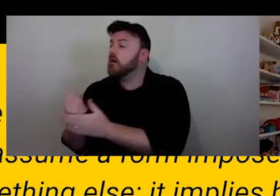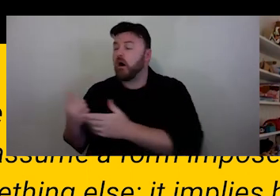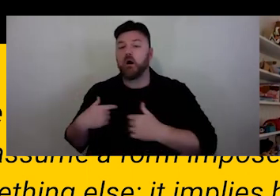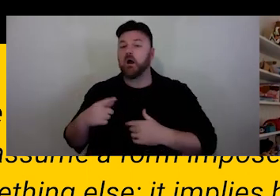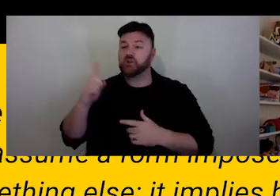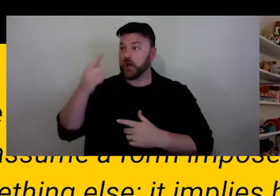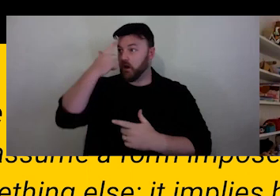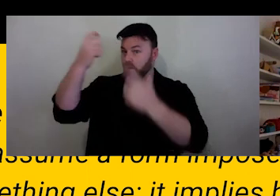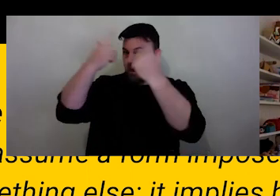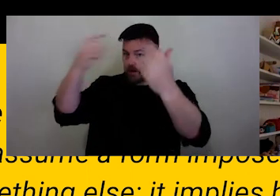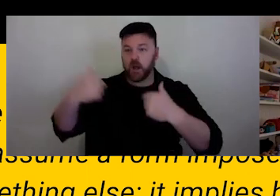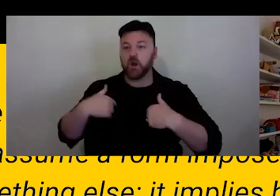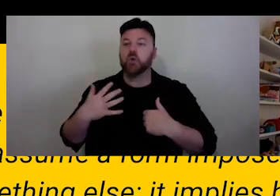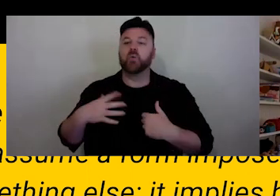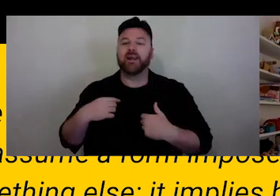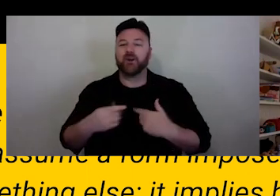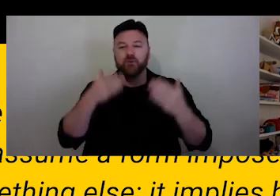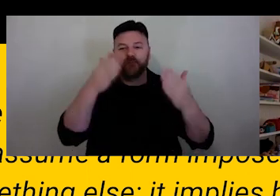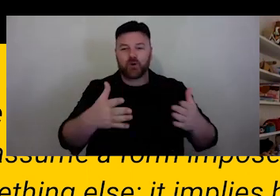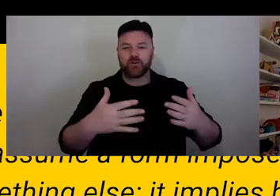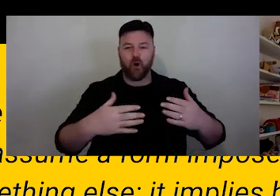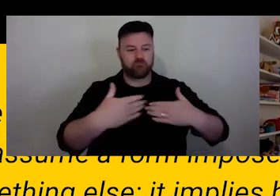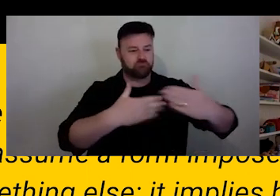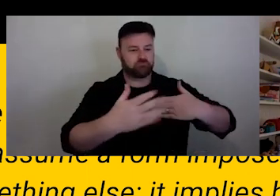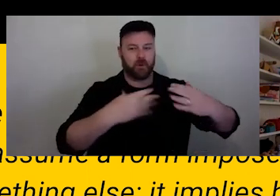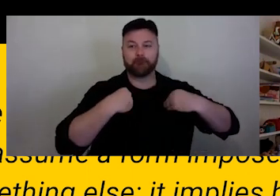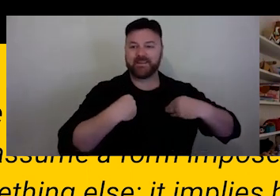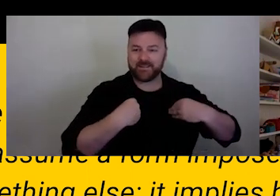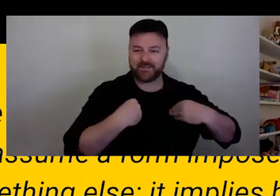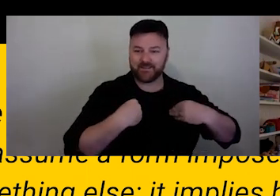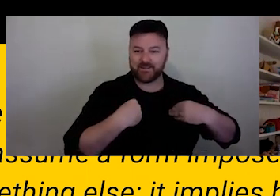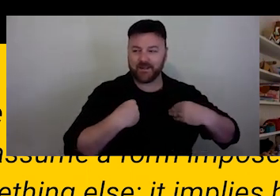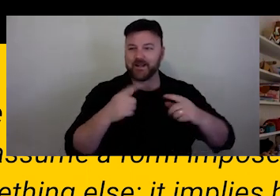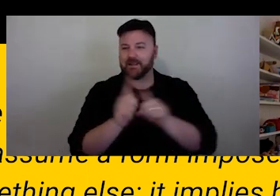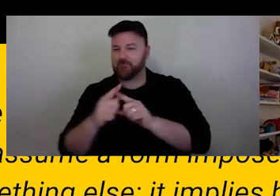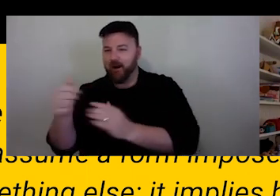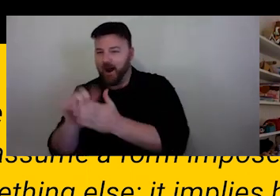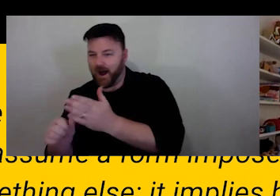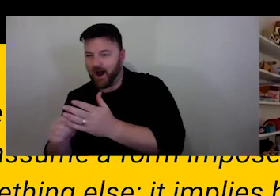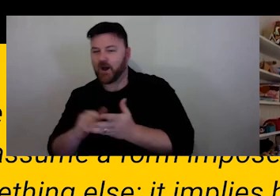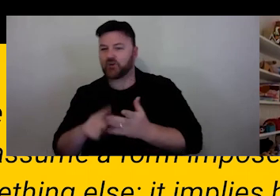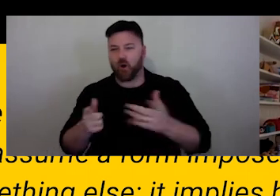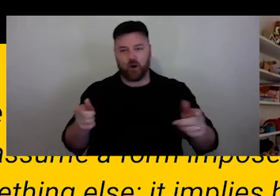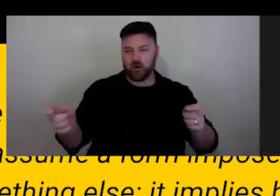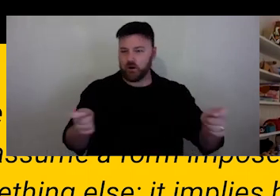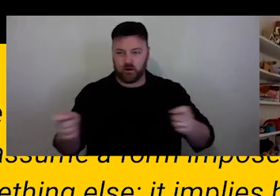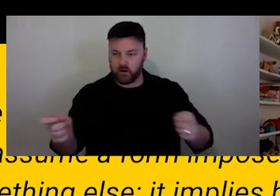We also weighed in on company management and straimingic thinking. So here was a company that was structurally top down with like